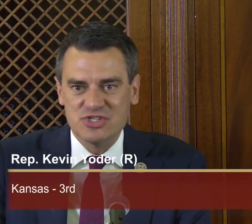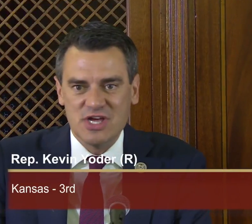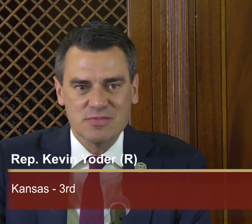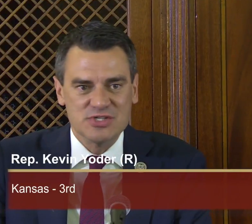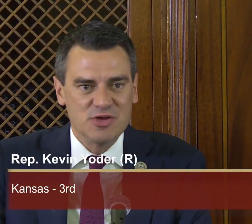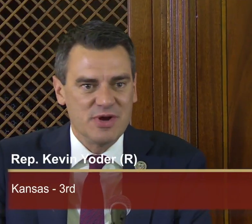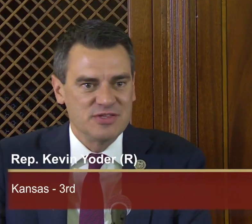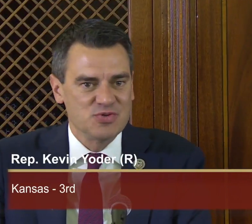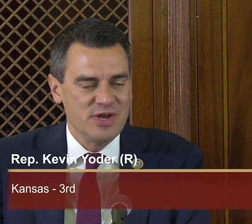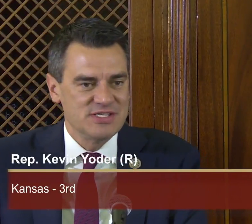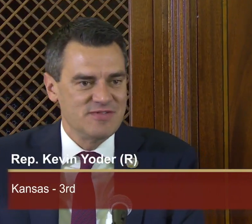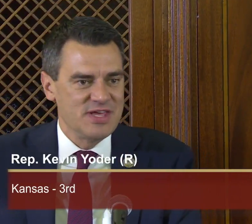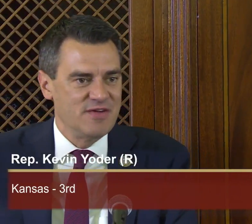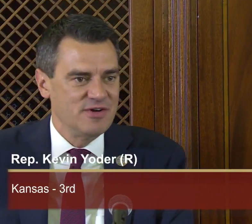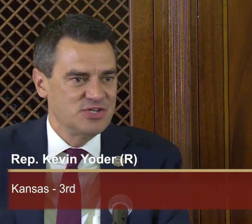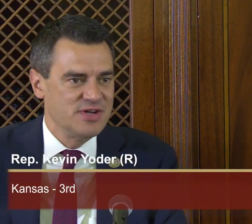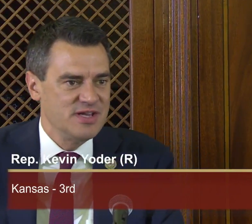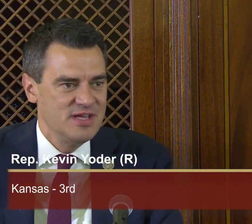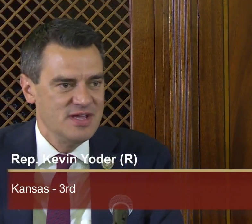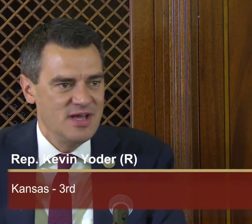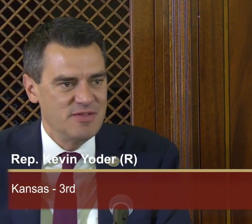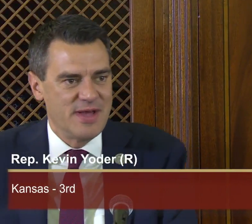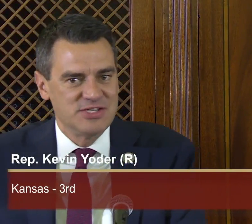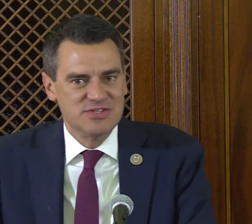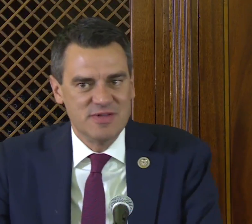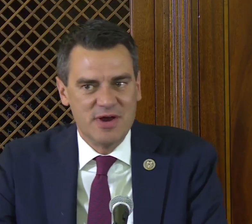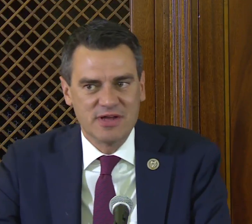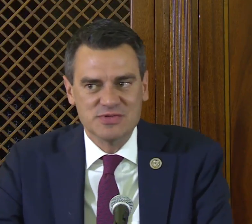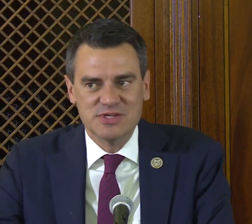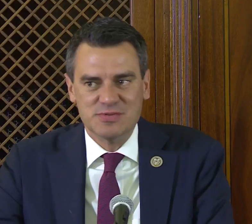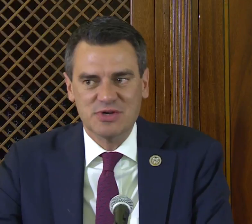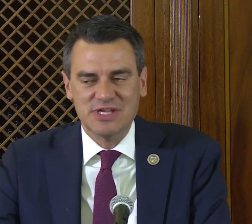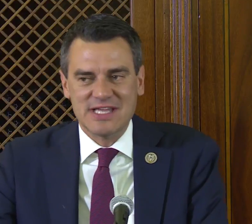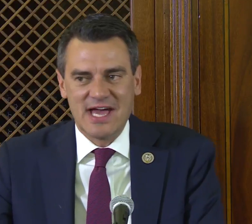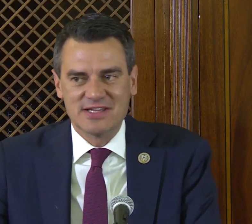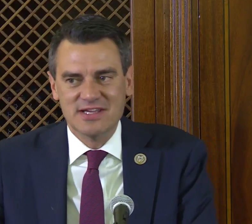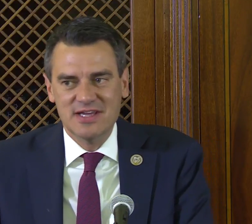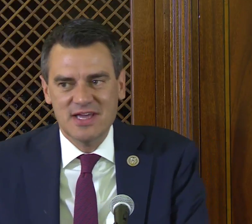to help celebrate the 27th anniversary of the passage of the American with Disabilities Act,